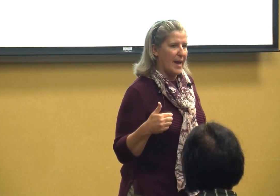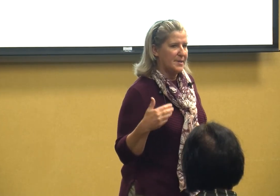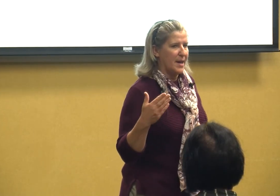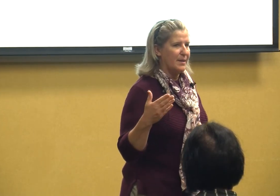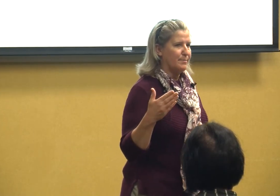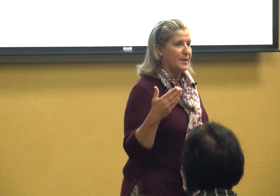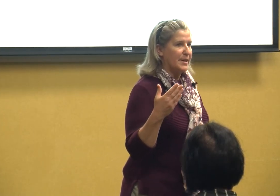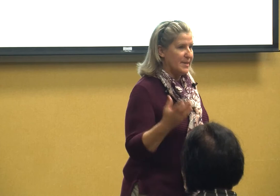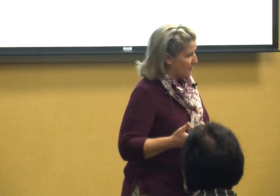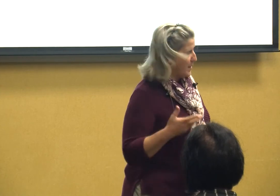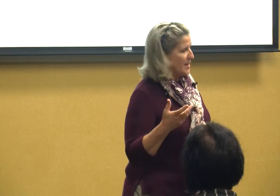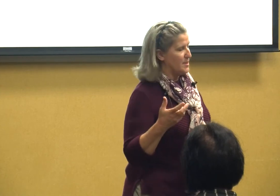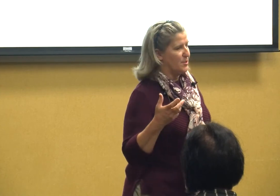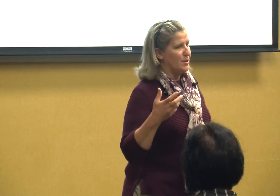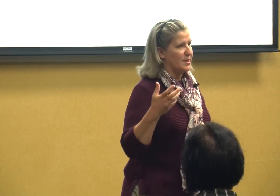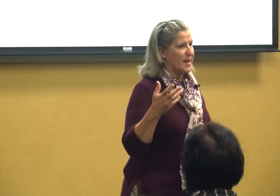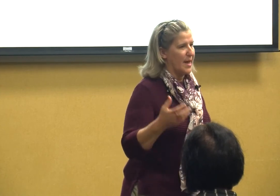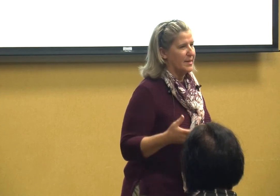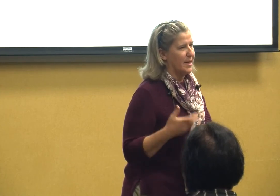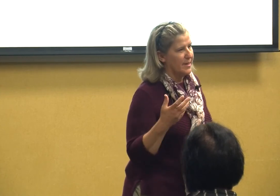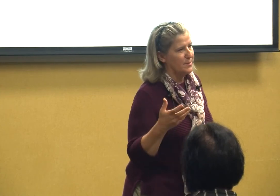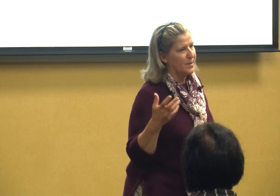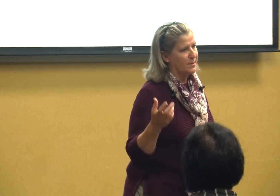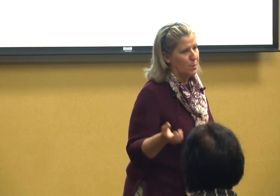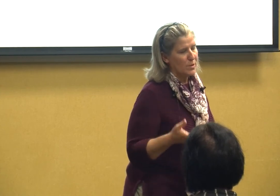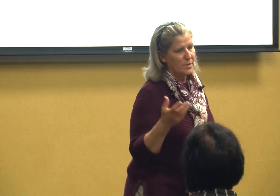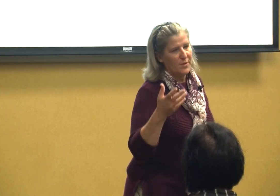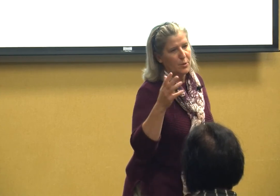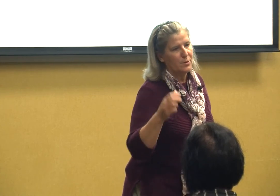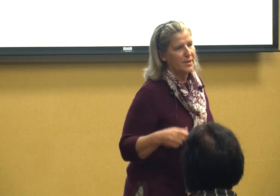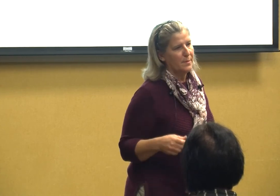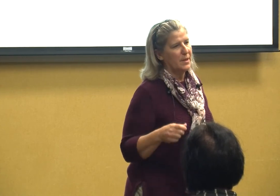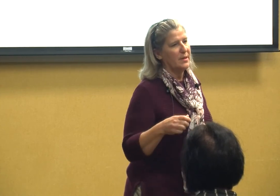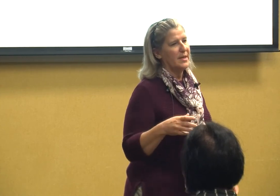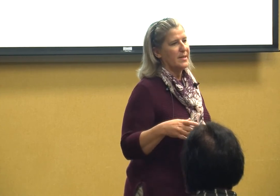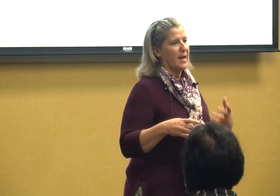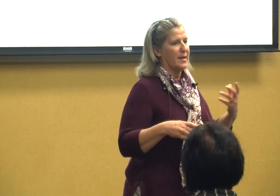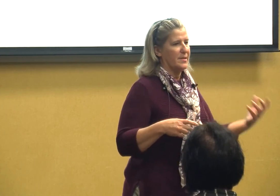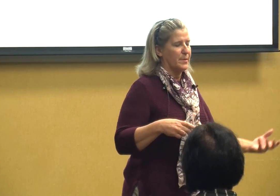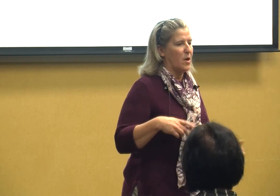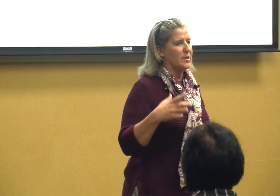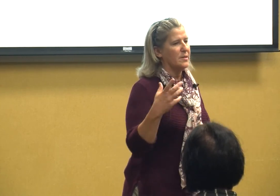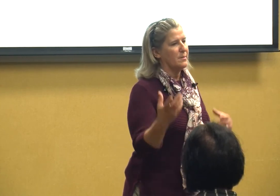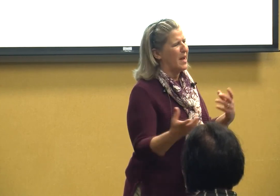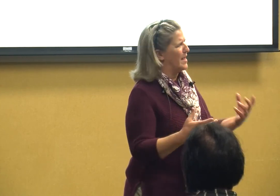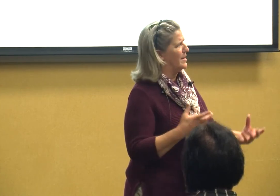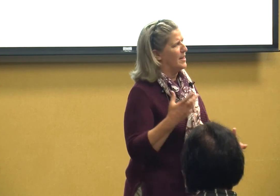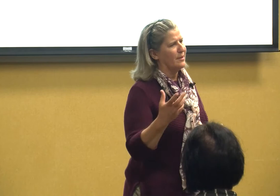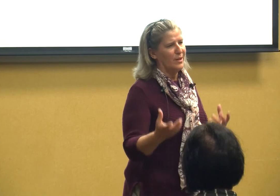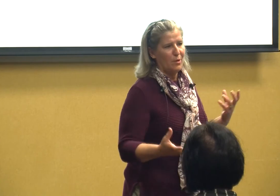deafblind students I had kids with more severe disabilities I had kids with autism I had little